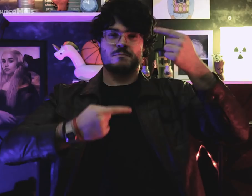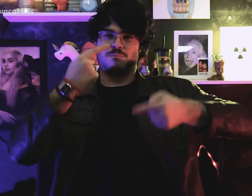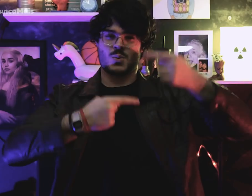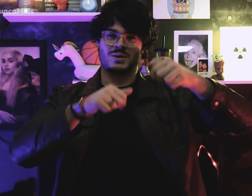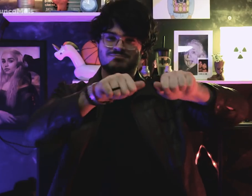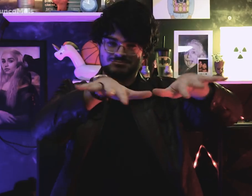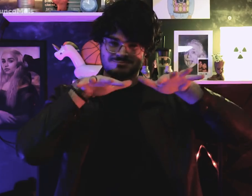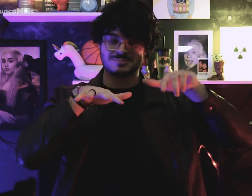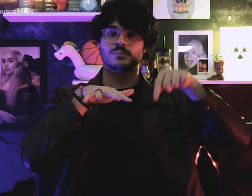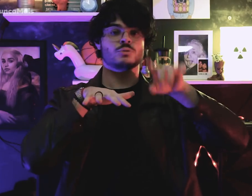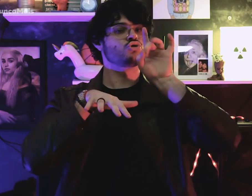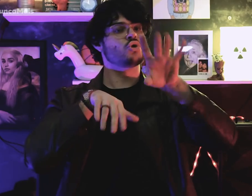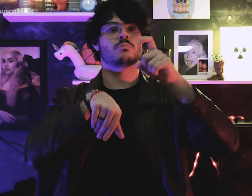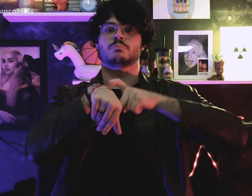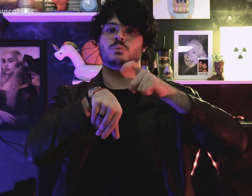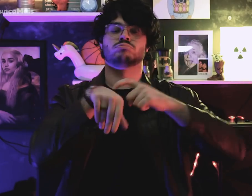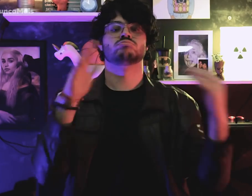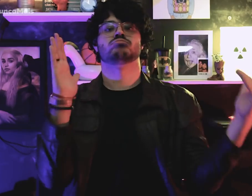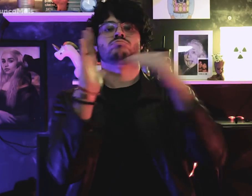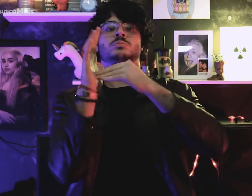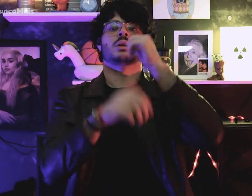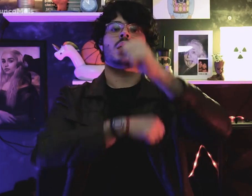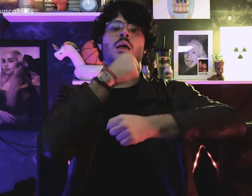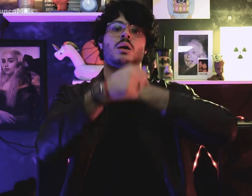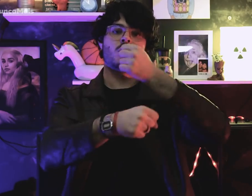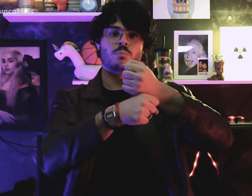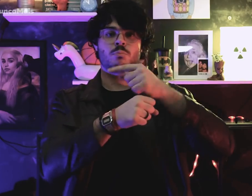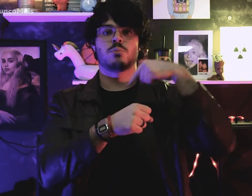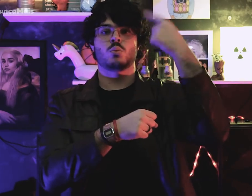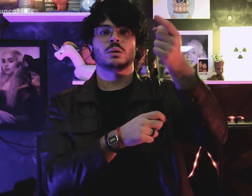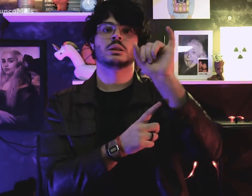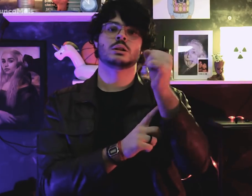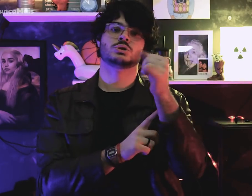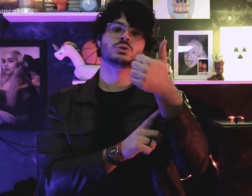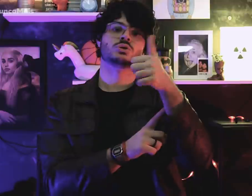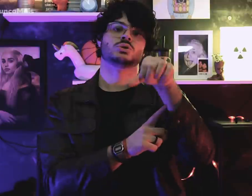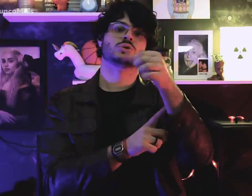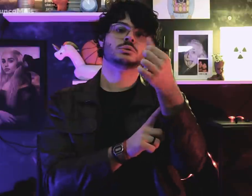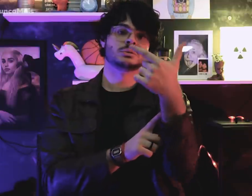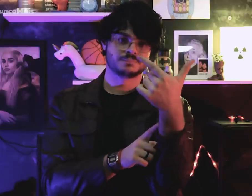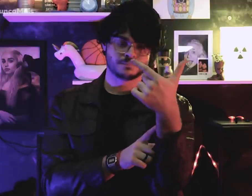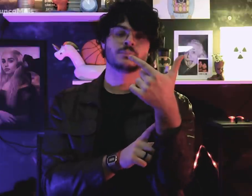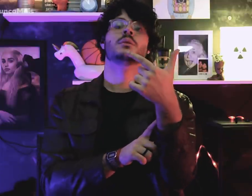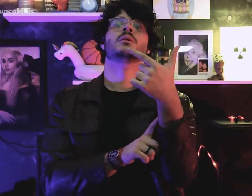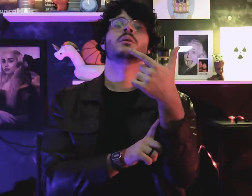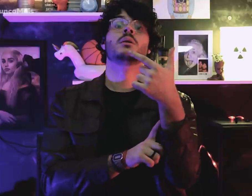The parliamentary regime lasted until January 1962,